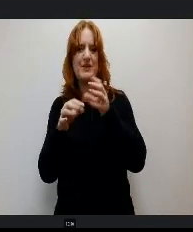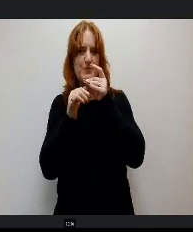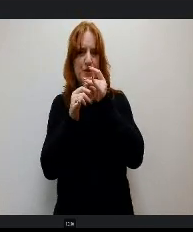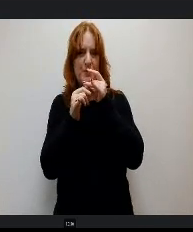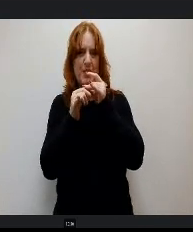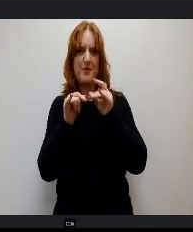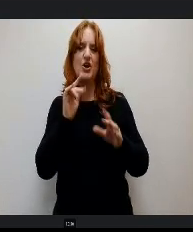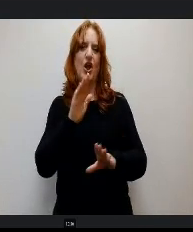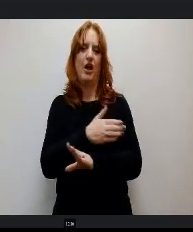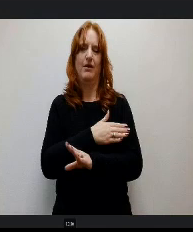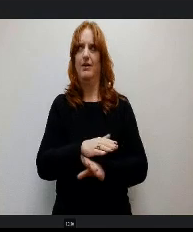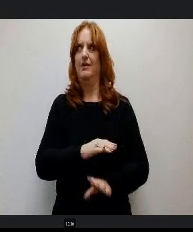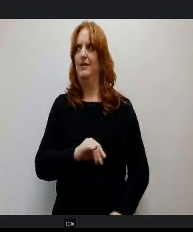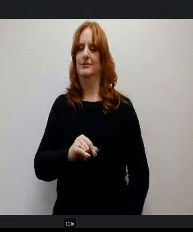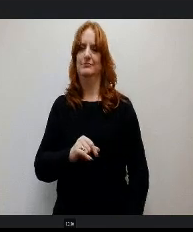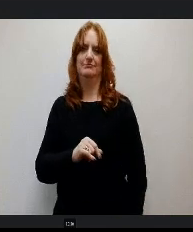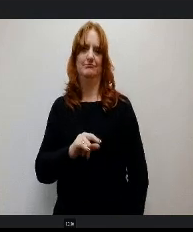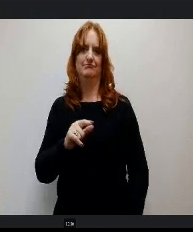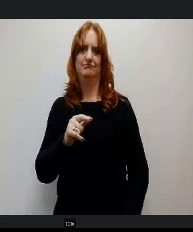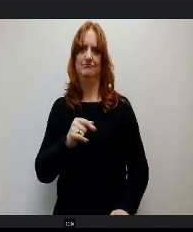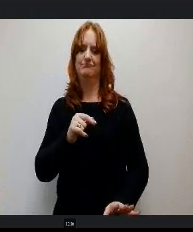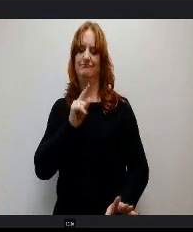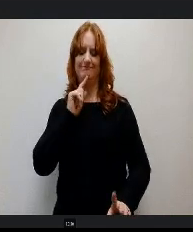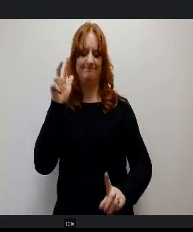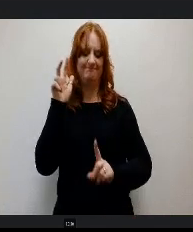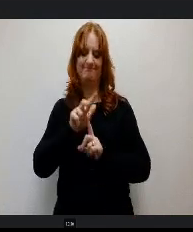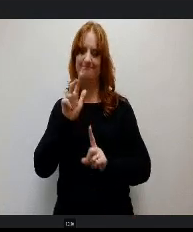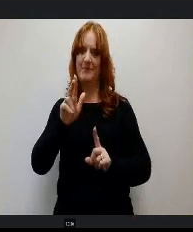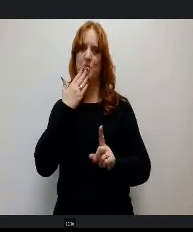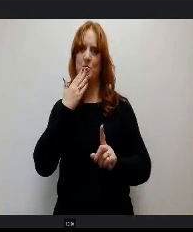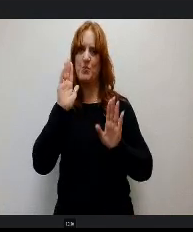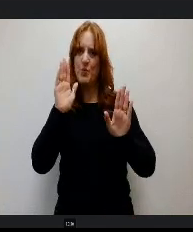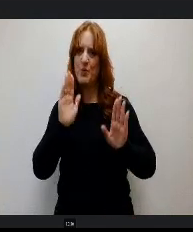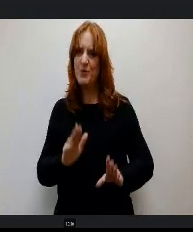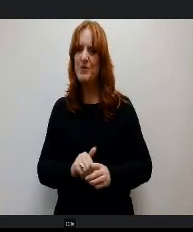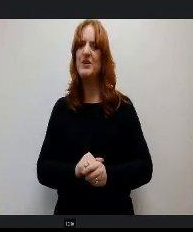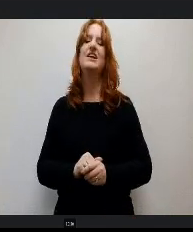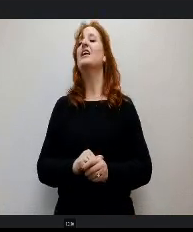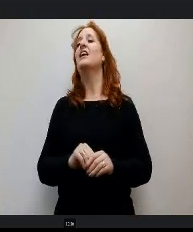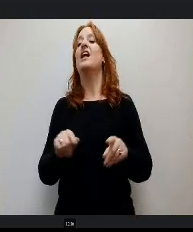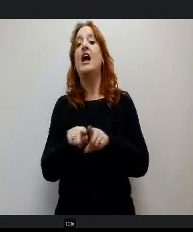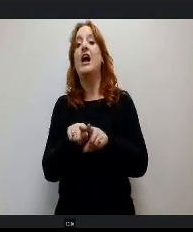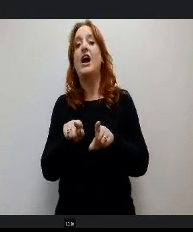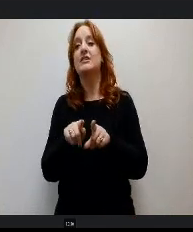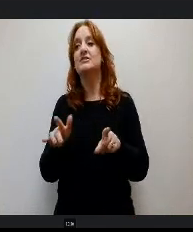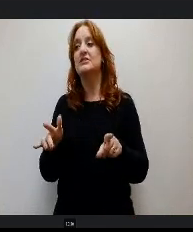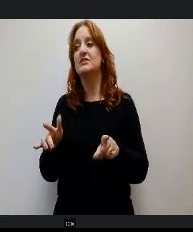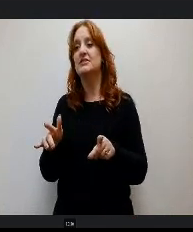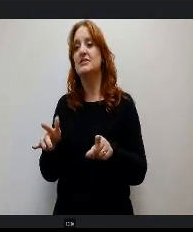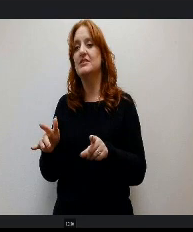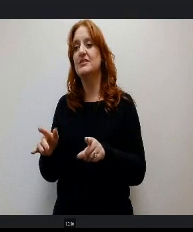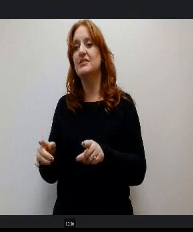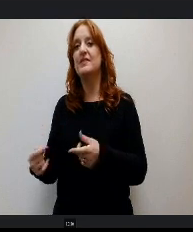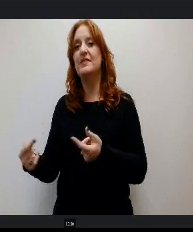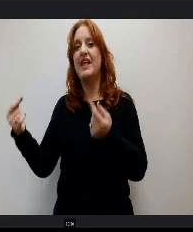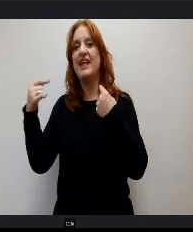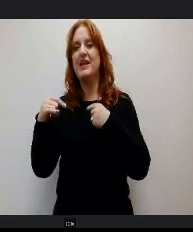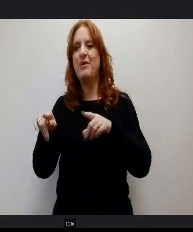recorder concert I have ever seen And they actually came and did a surround sound and they sang Rocky